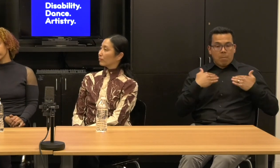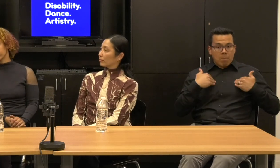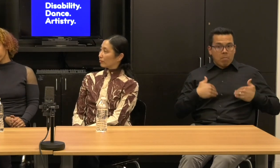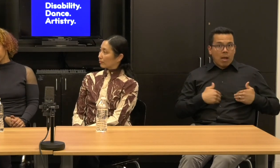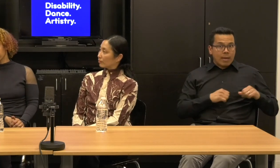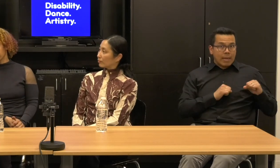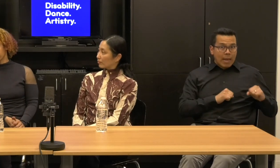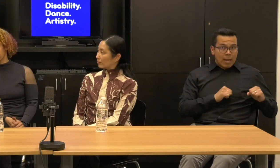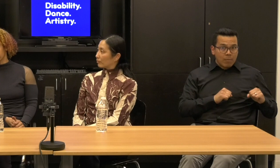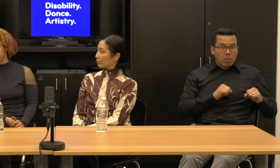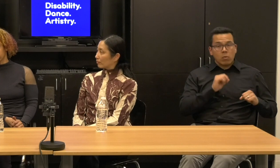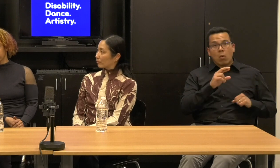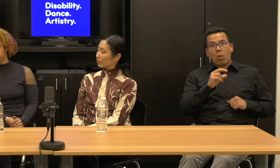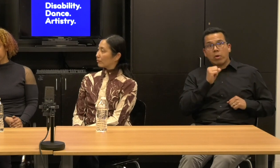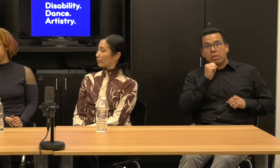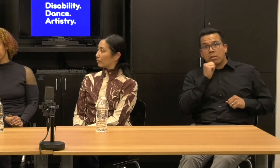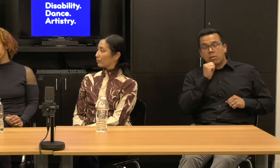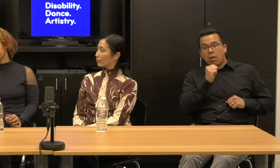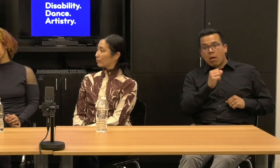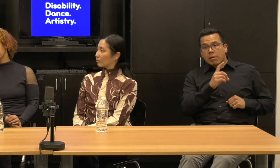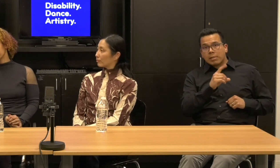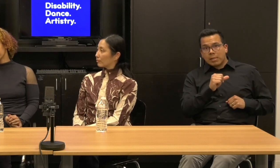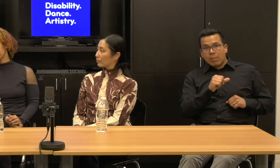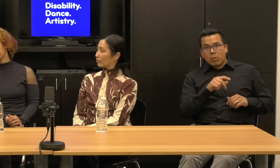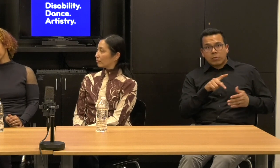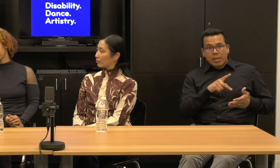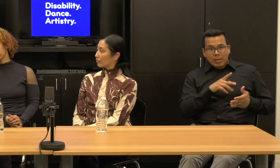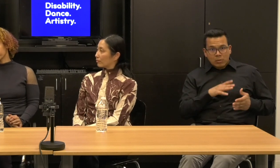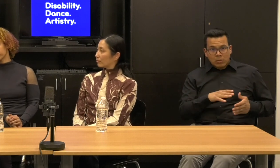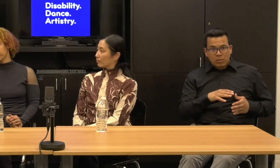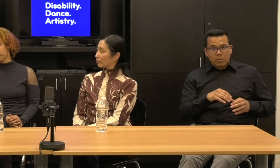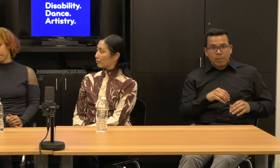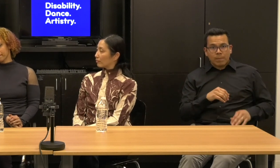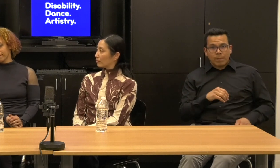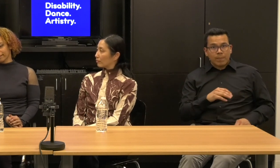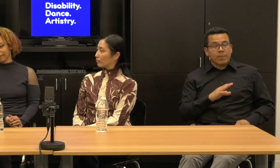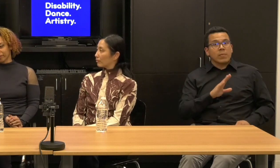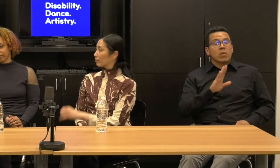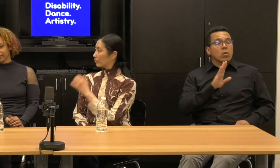or disabled dancers. your choreographic style is quite different.